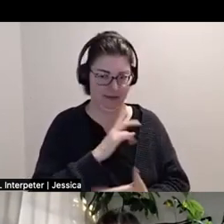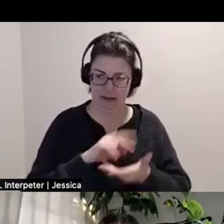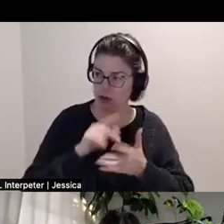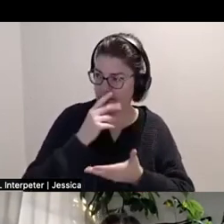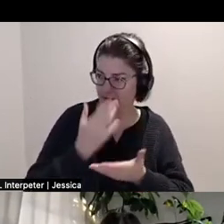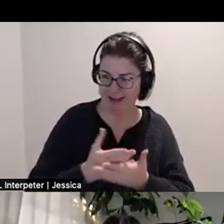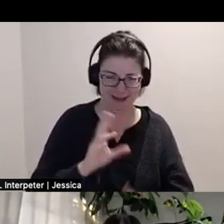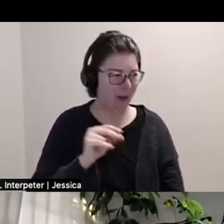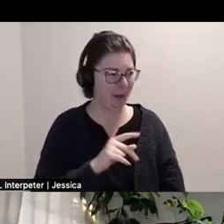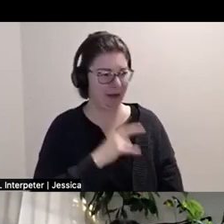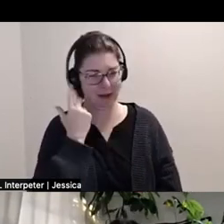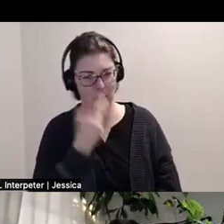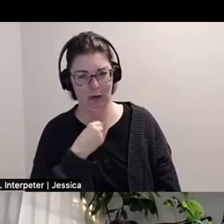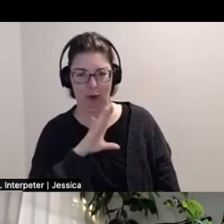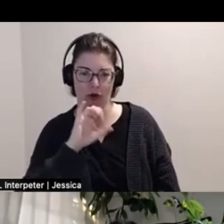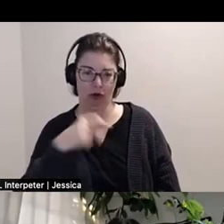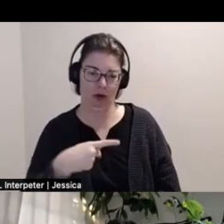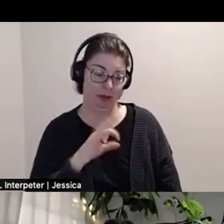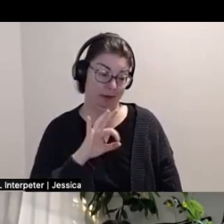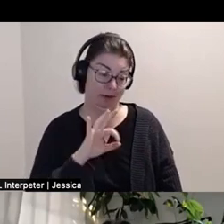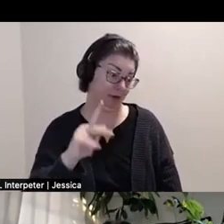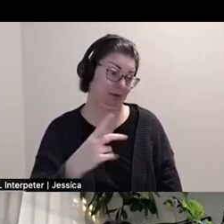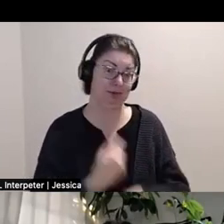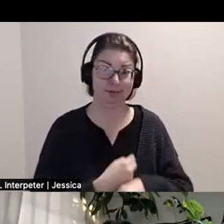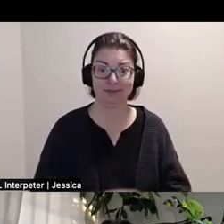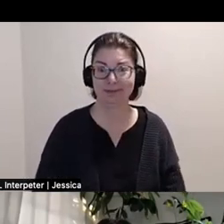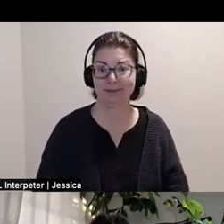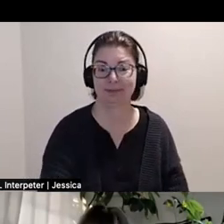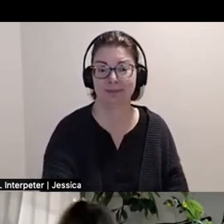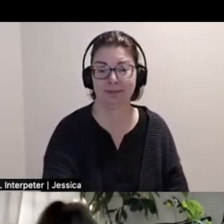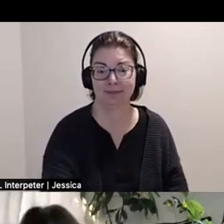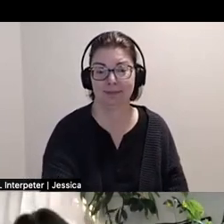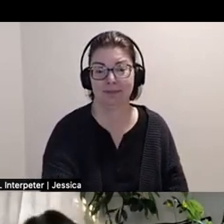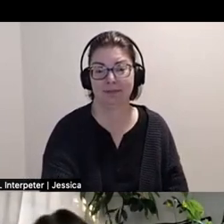I think that's like the beauty of being crip fuck, right? So *laughs*